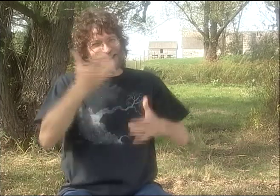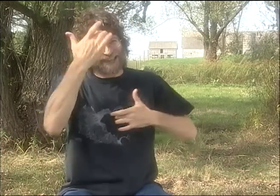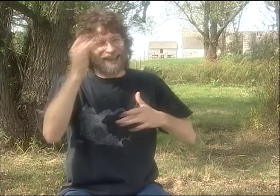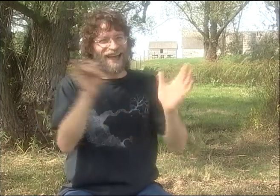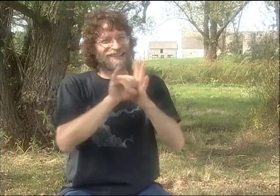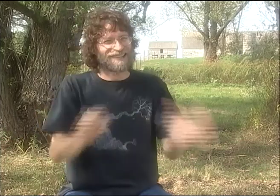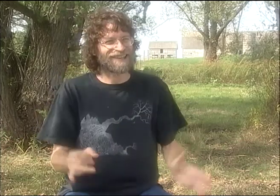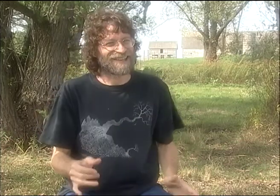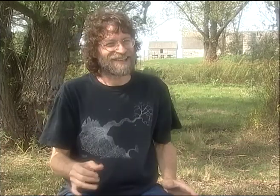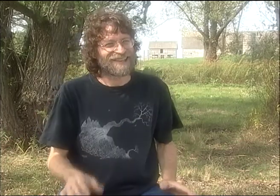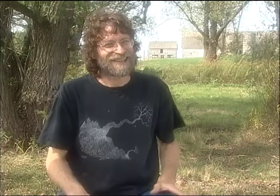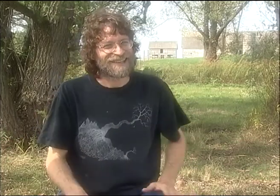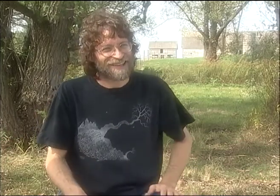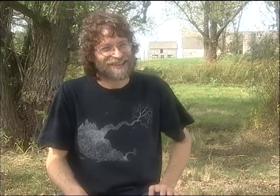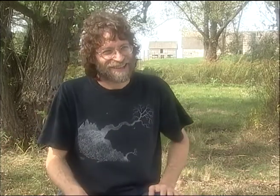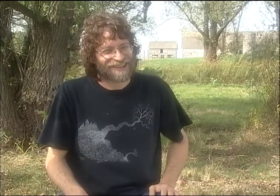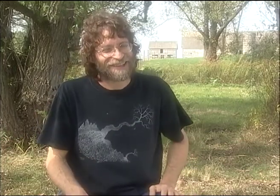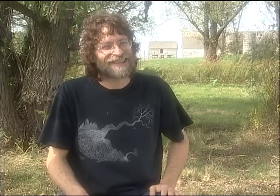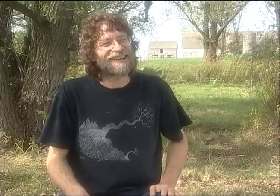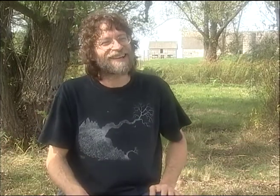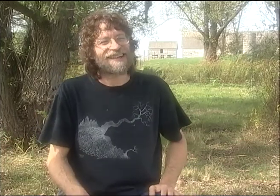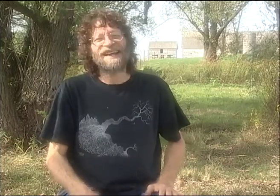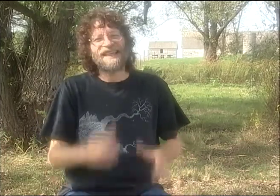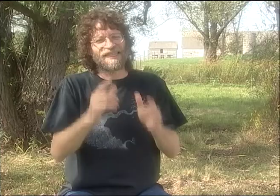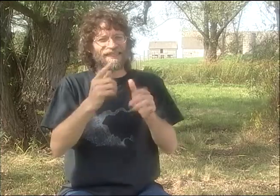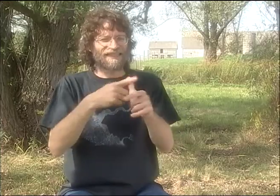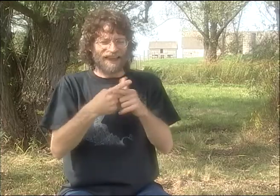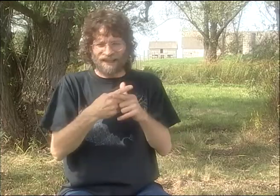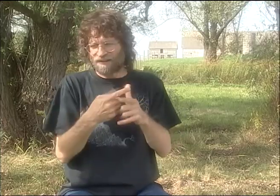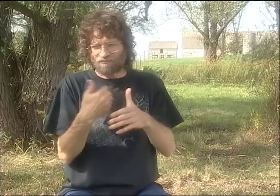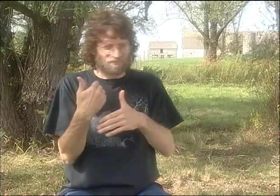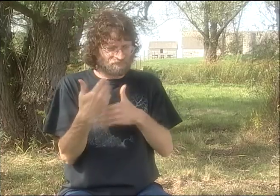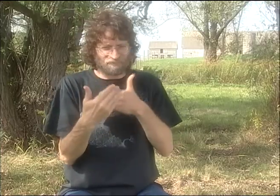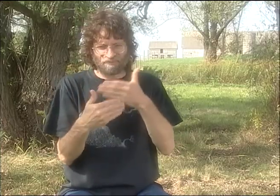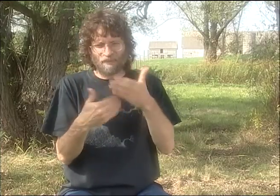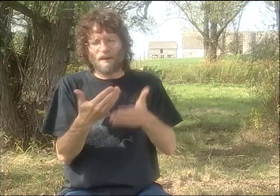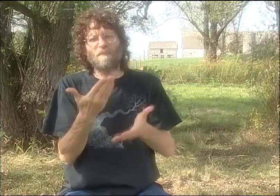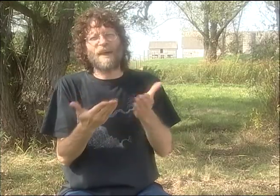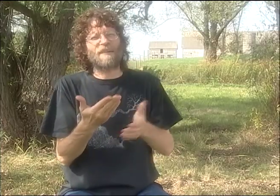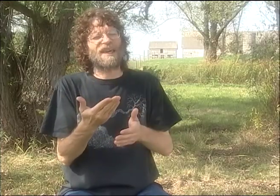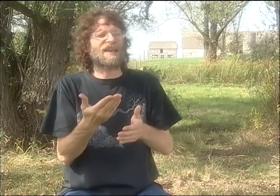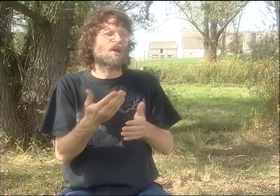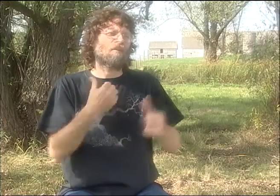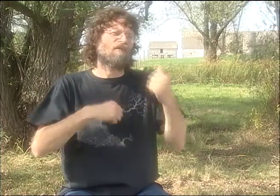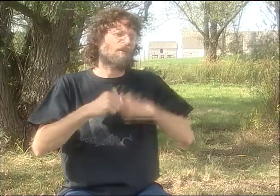ON THE CROSS FOR THE WHOLE CEREMONY. I KNOW IT'S SICK. ONE MY SICK IDEAS.